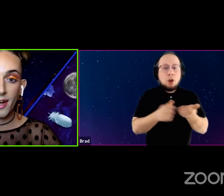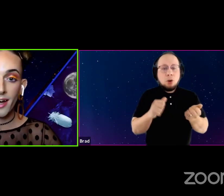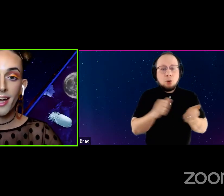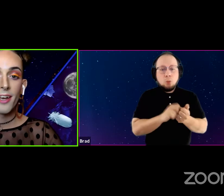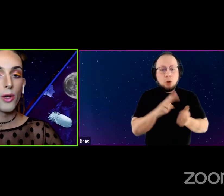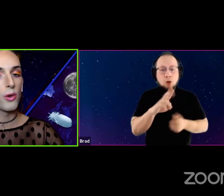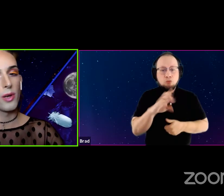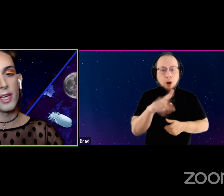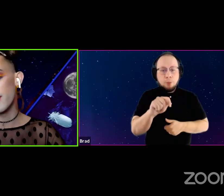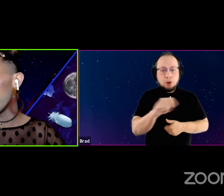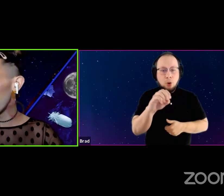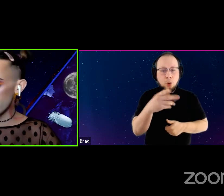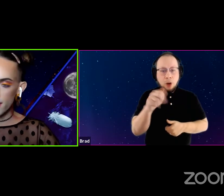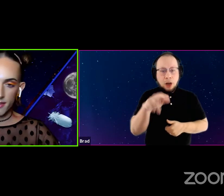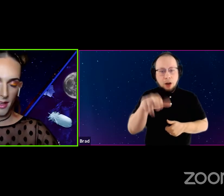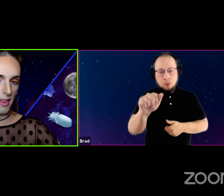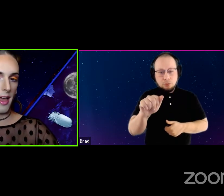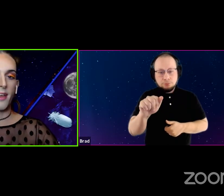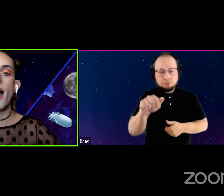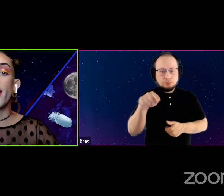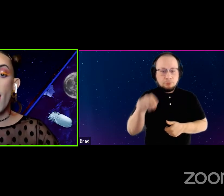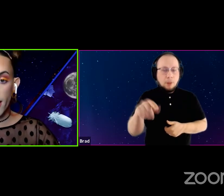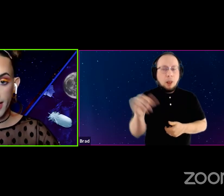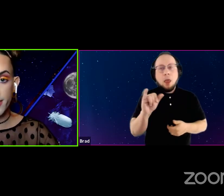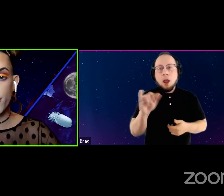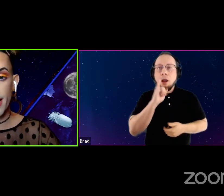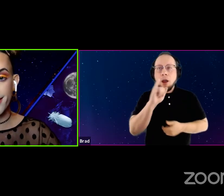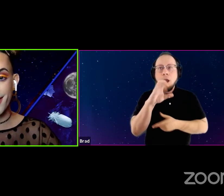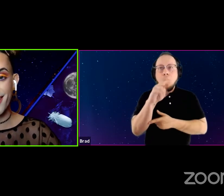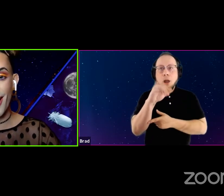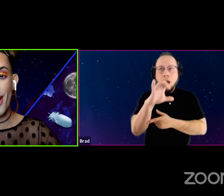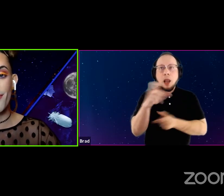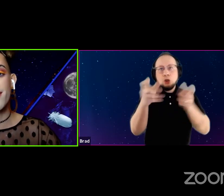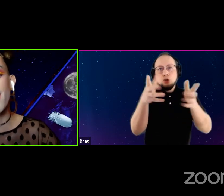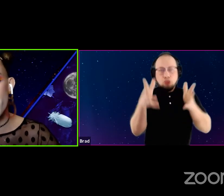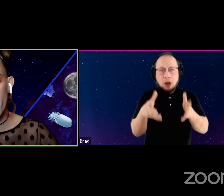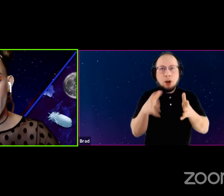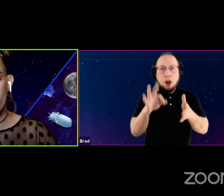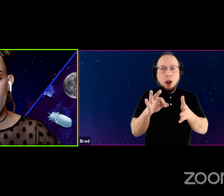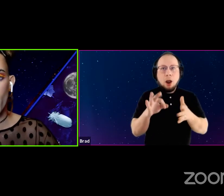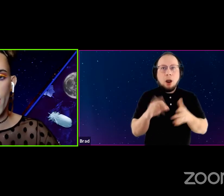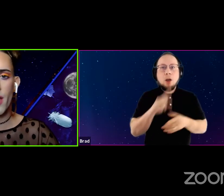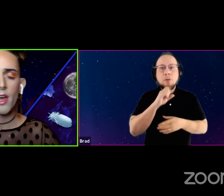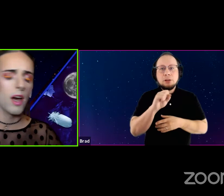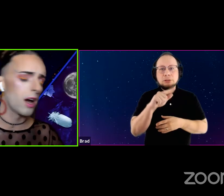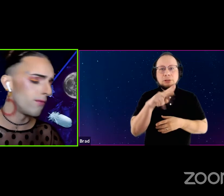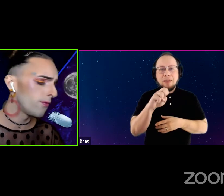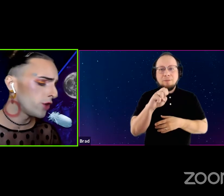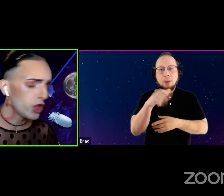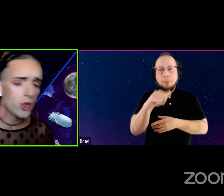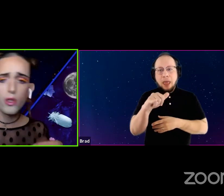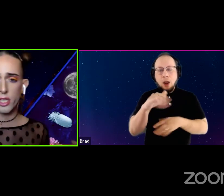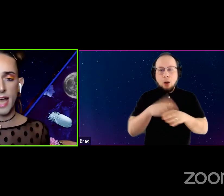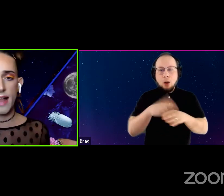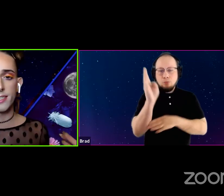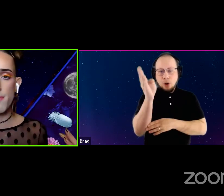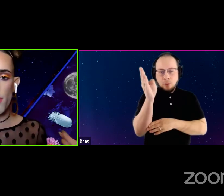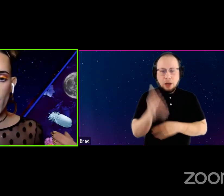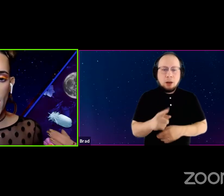who is the like iconic director of Slave Play on Broadway. A hugely talented playwright.